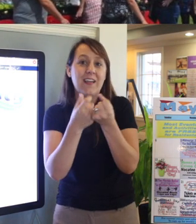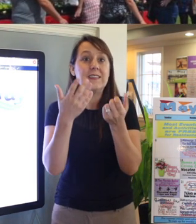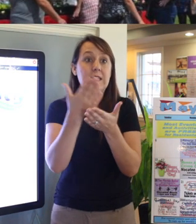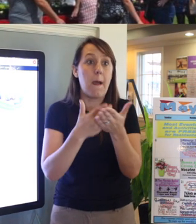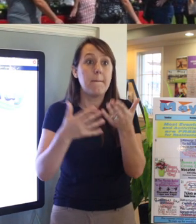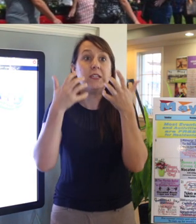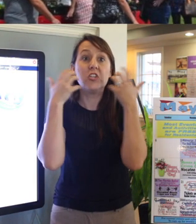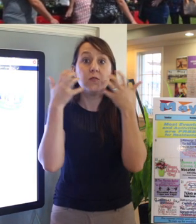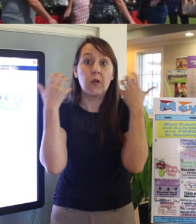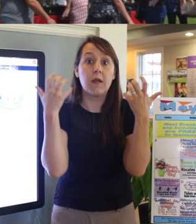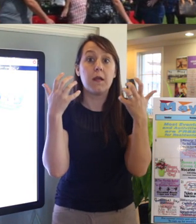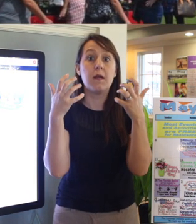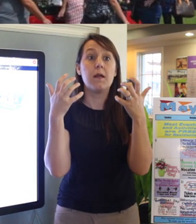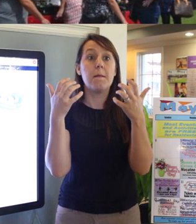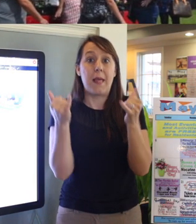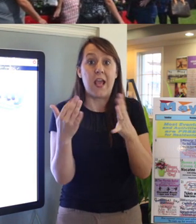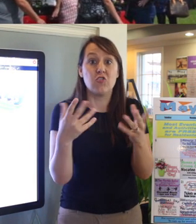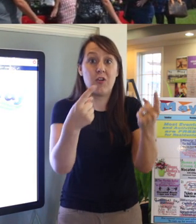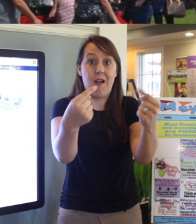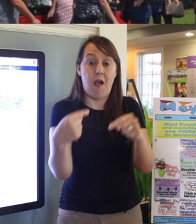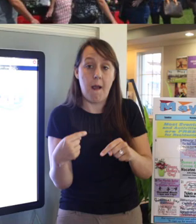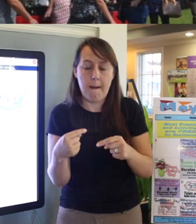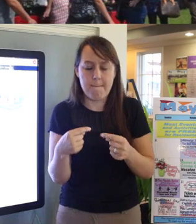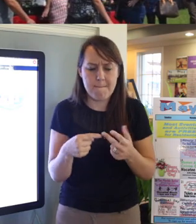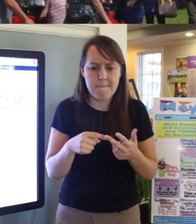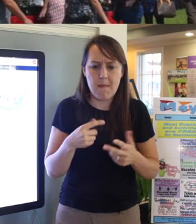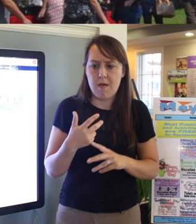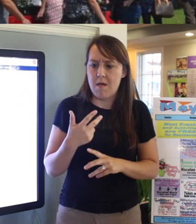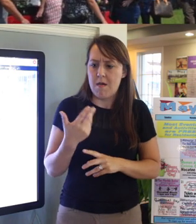and even the month before there was a Classic Auto Car Show.